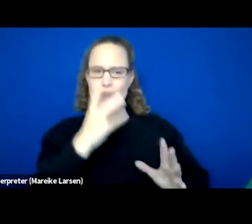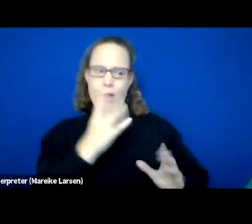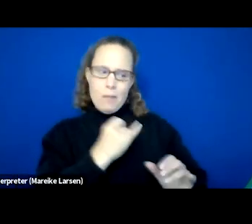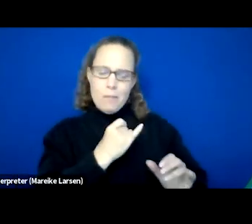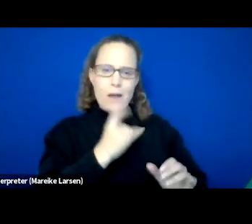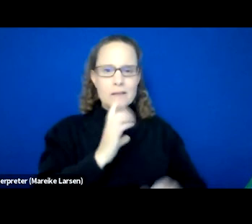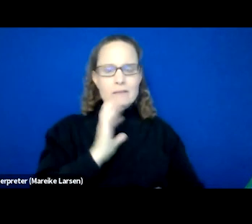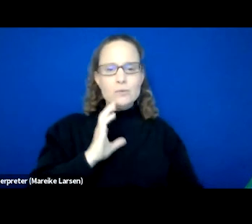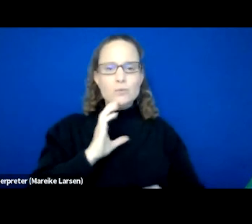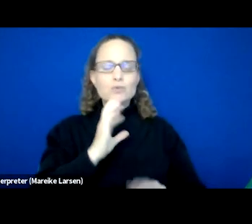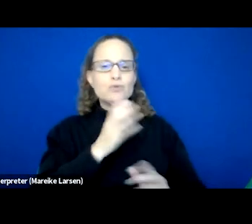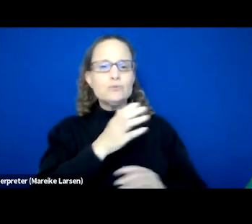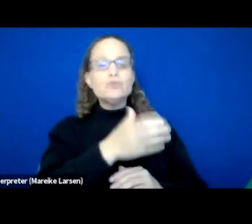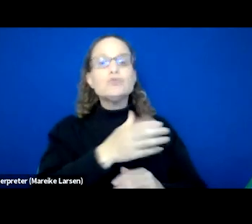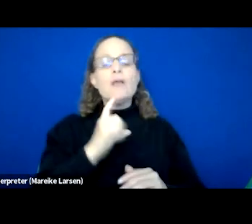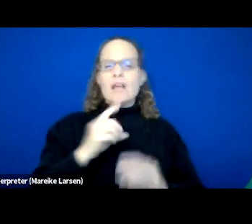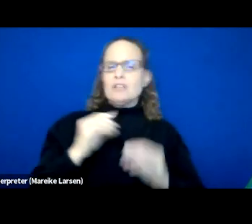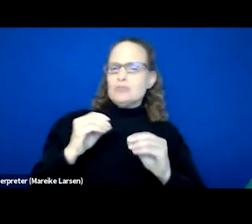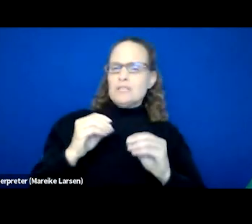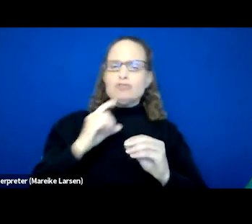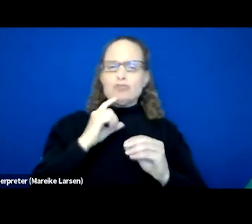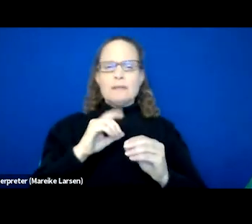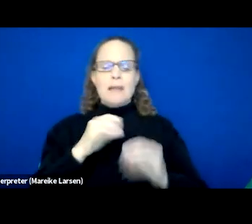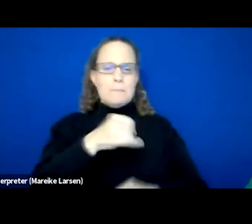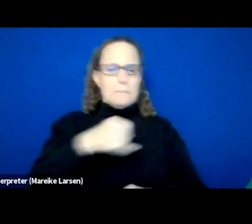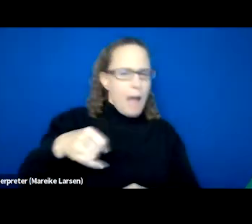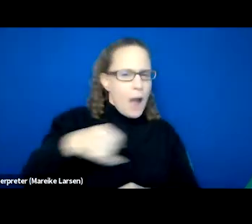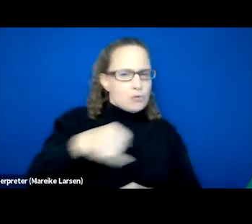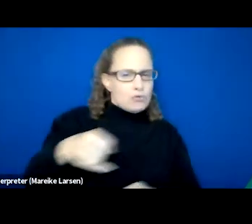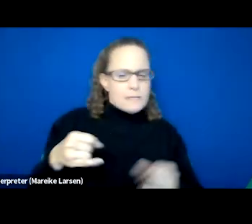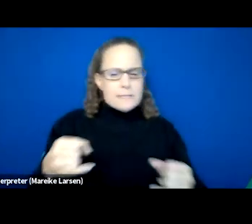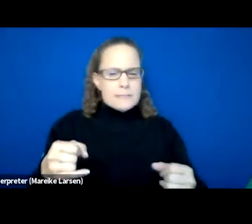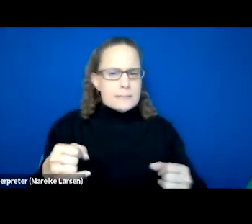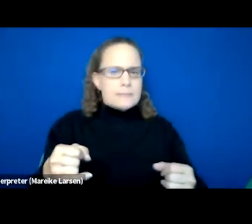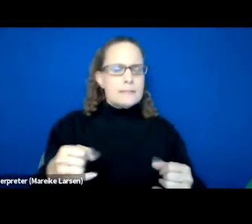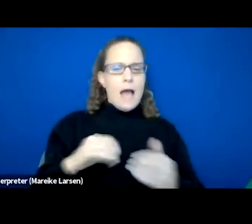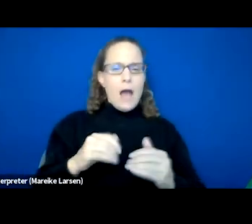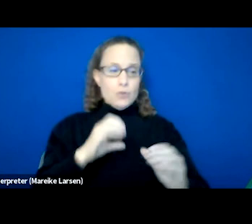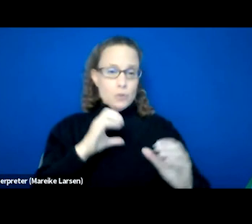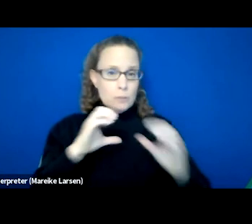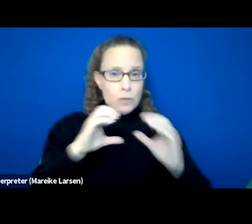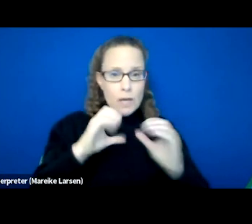as they taught us boundaries and how to communicate with our clients, because sometimes they can feel